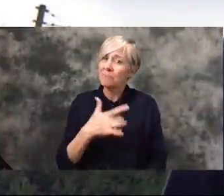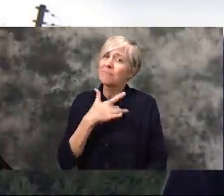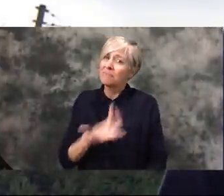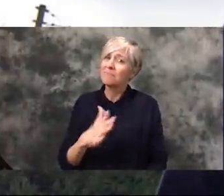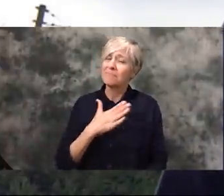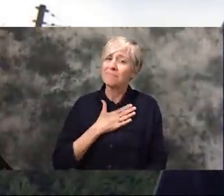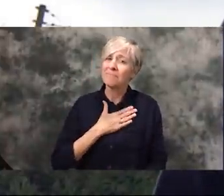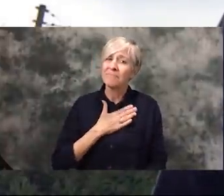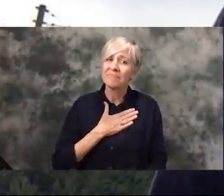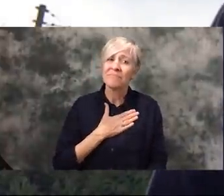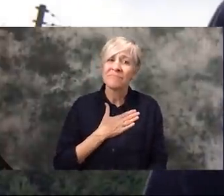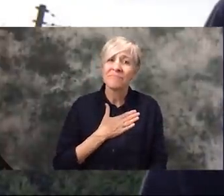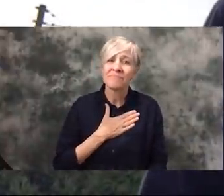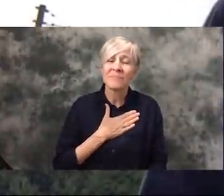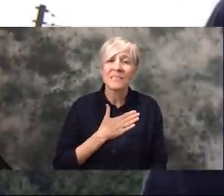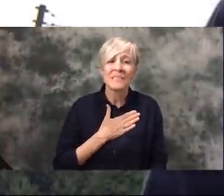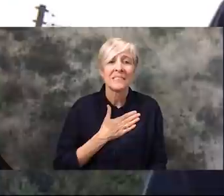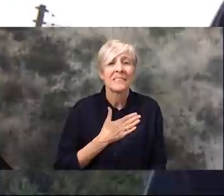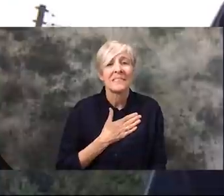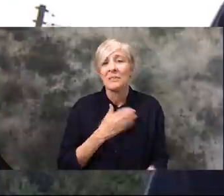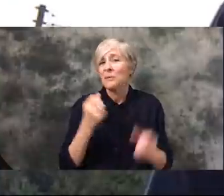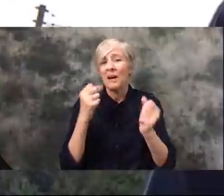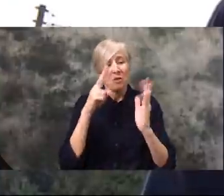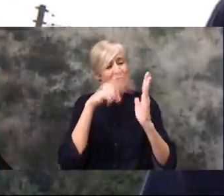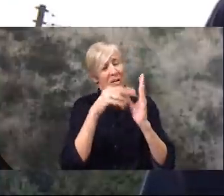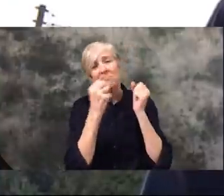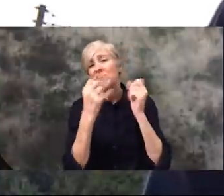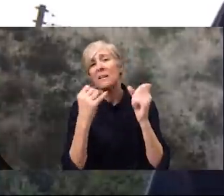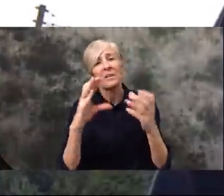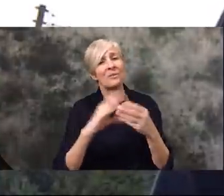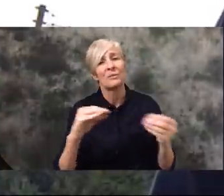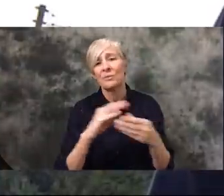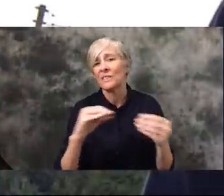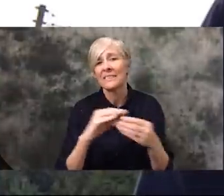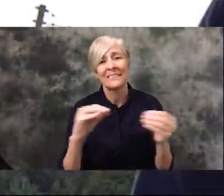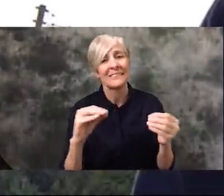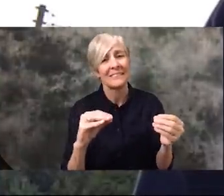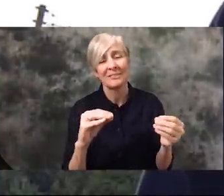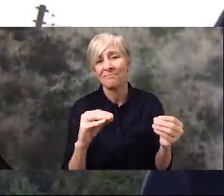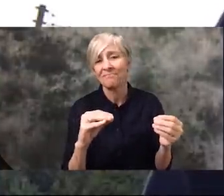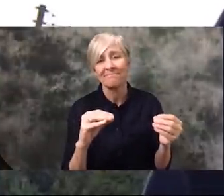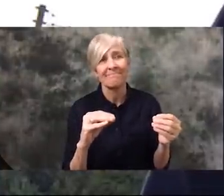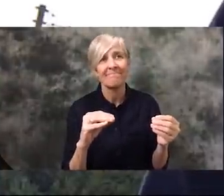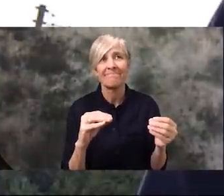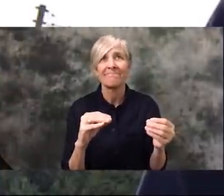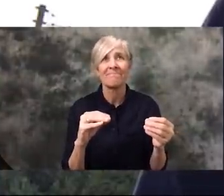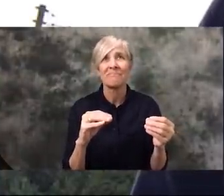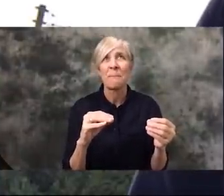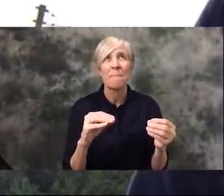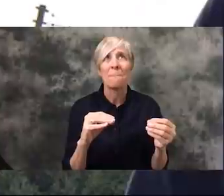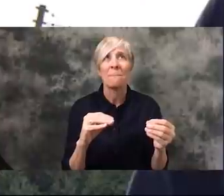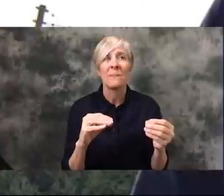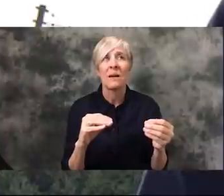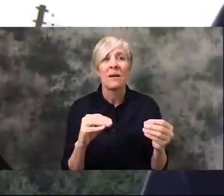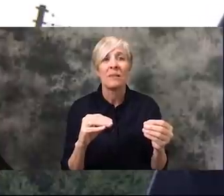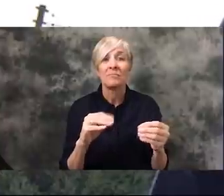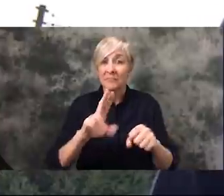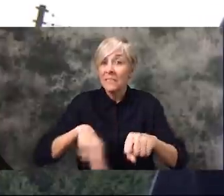very sensitive guy and reading the story, There's so many stories on not just the